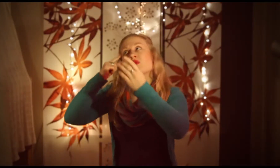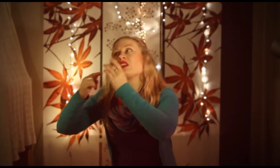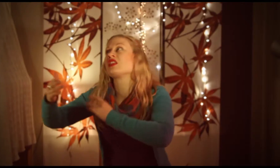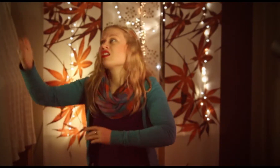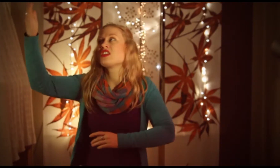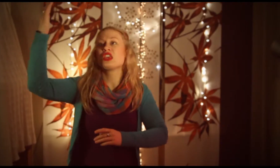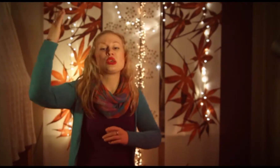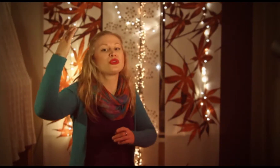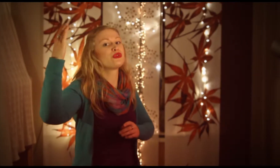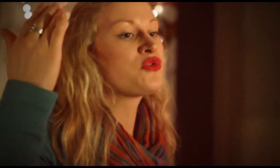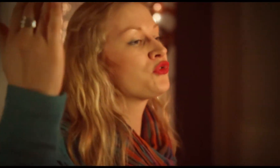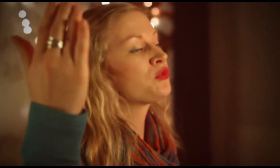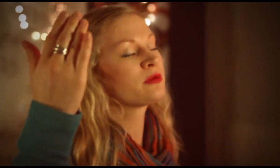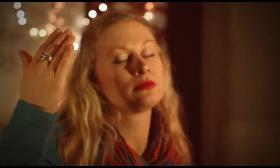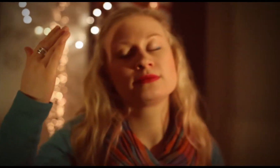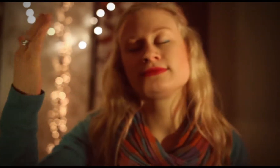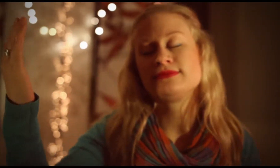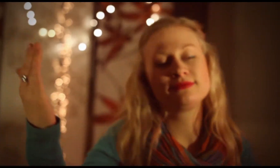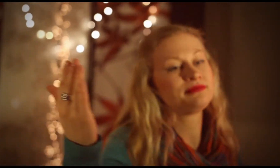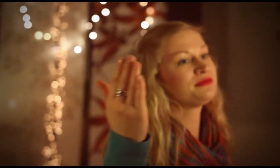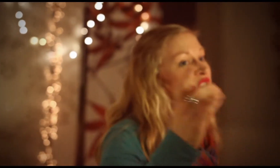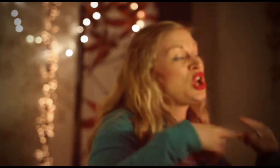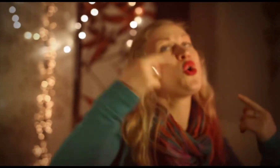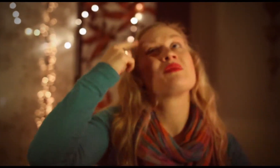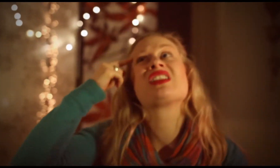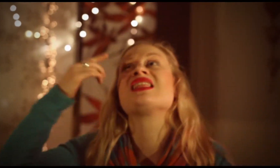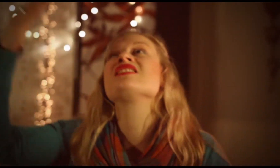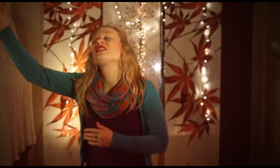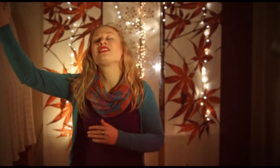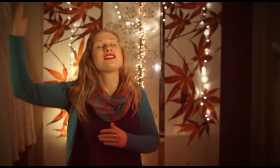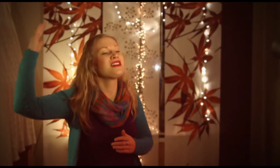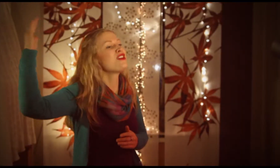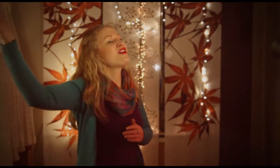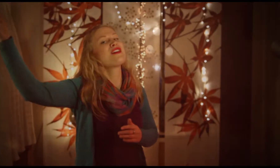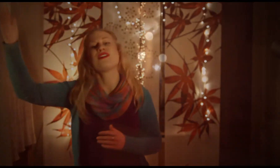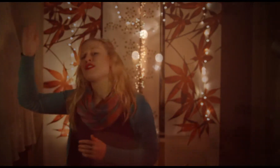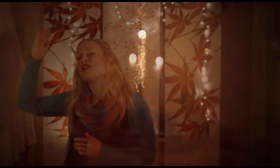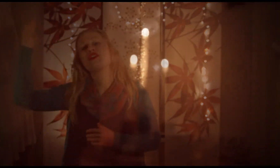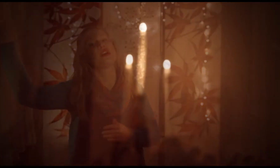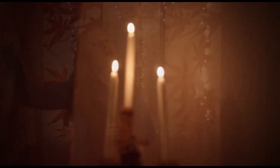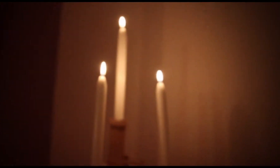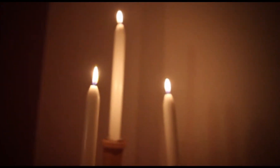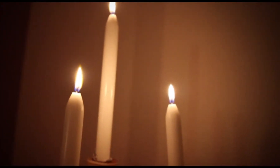we believe, we believe!